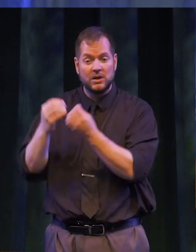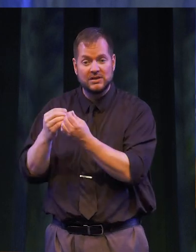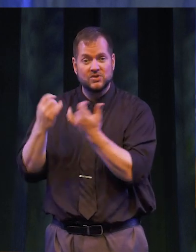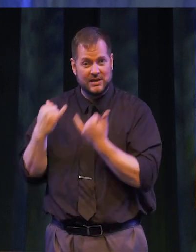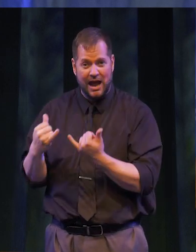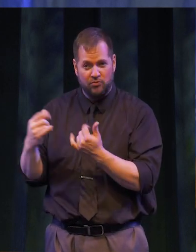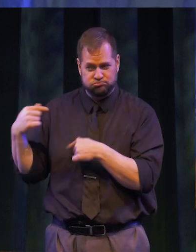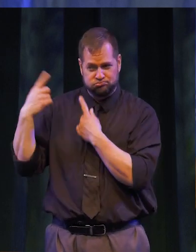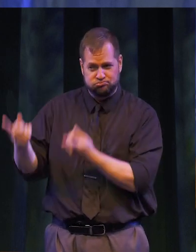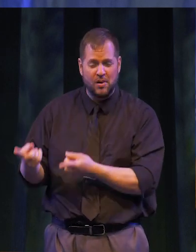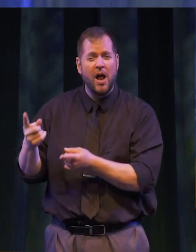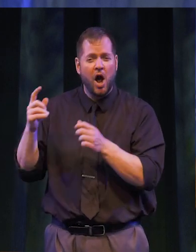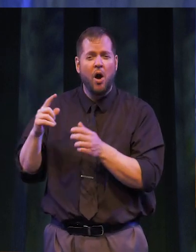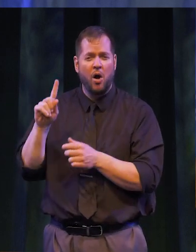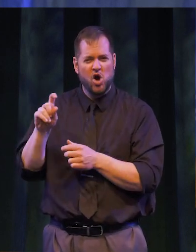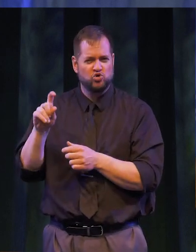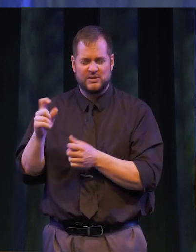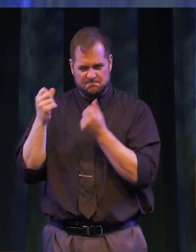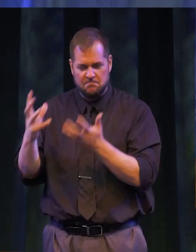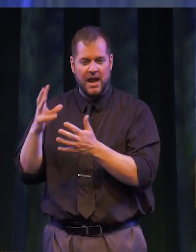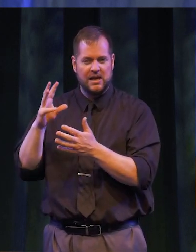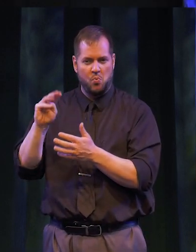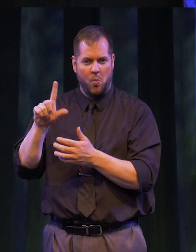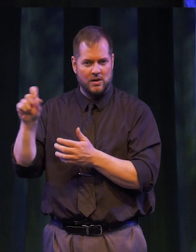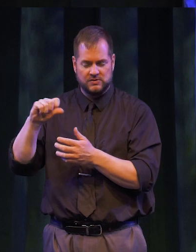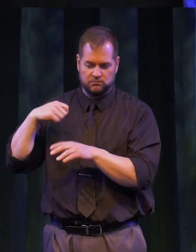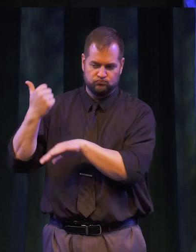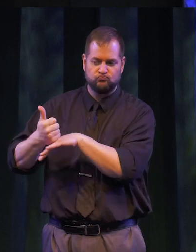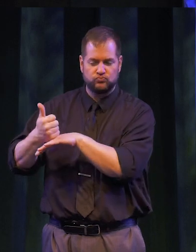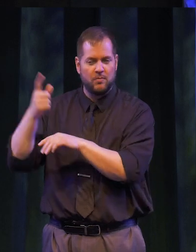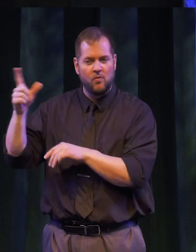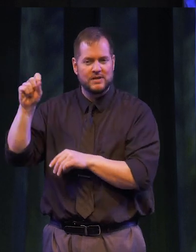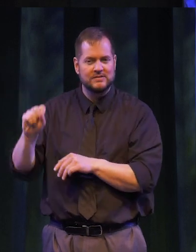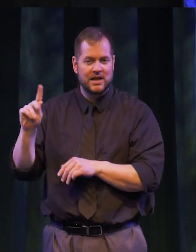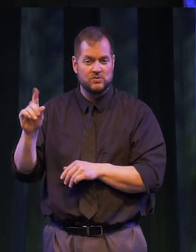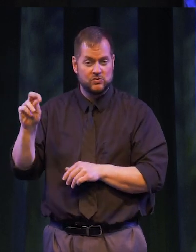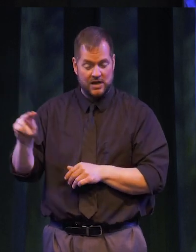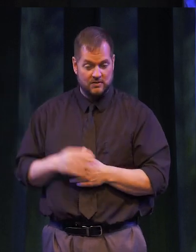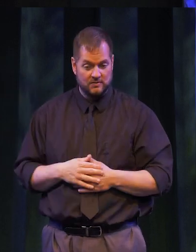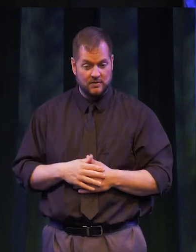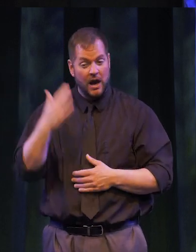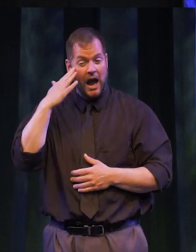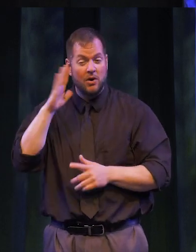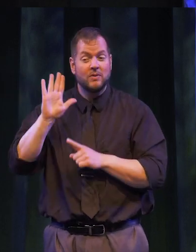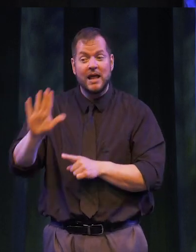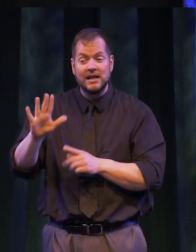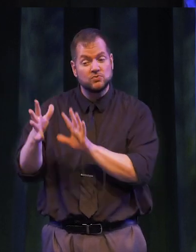100s of wells in South Sudan. I know that Salva’s story can seem larger than life